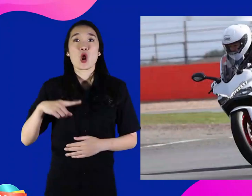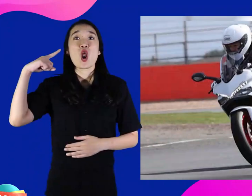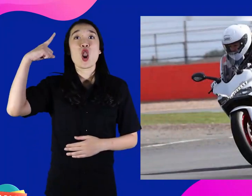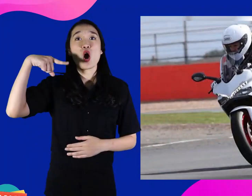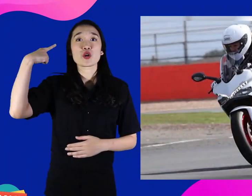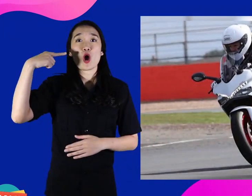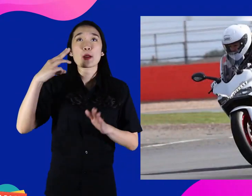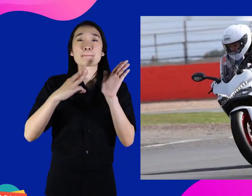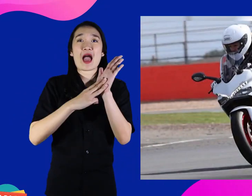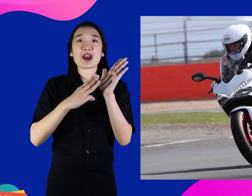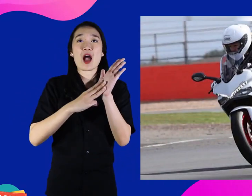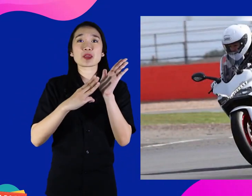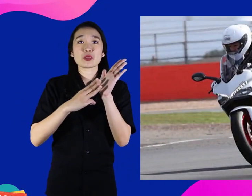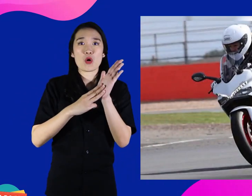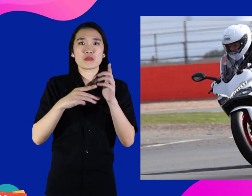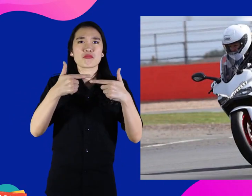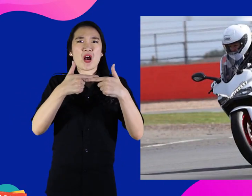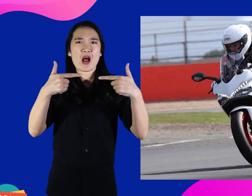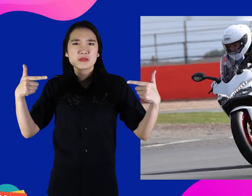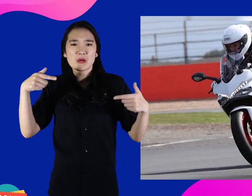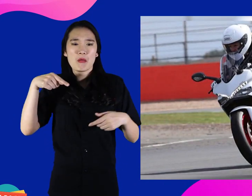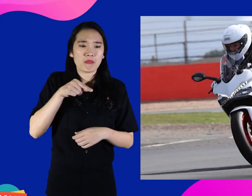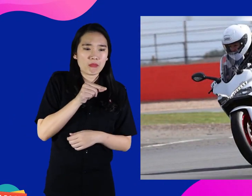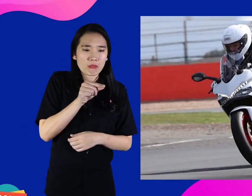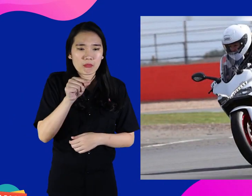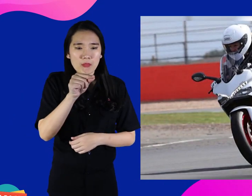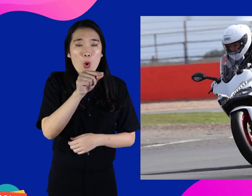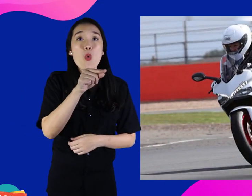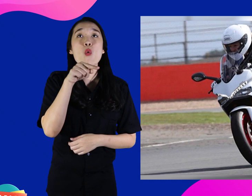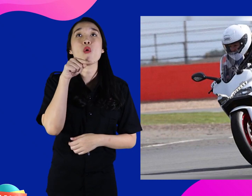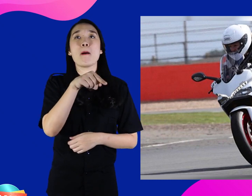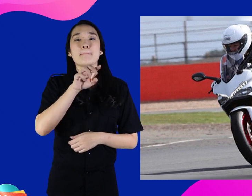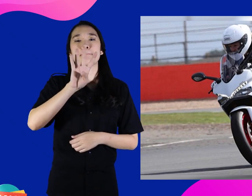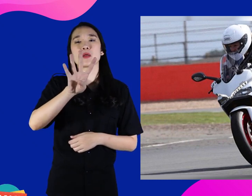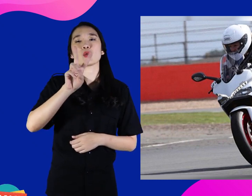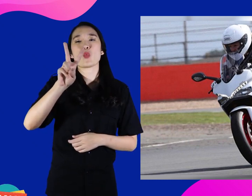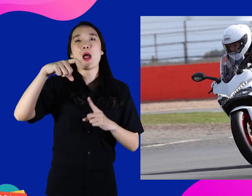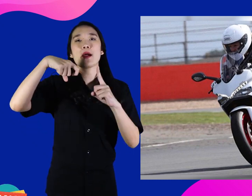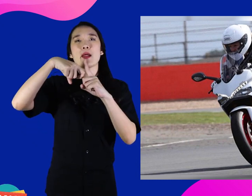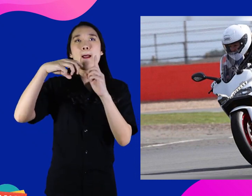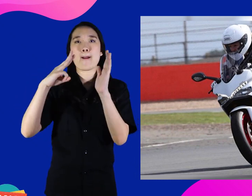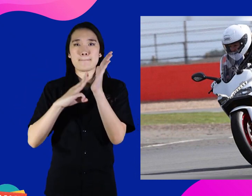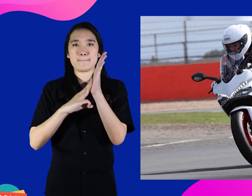London Marathon along 42 km.